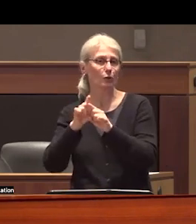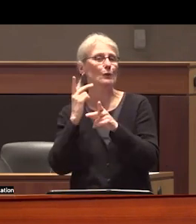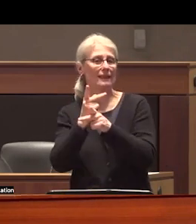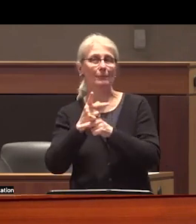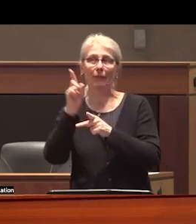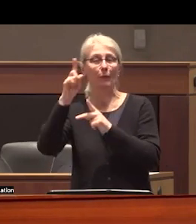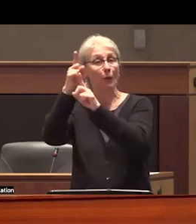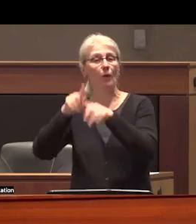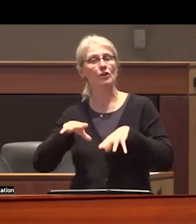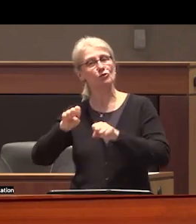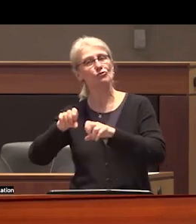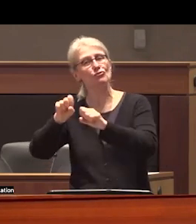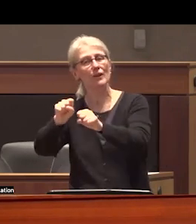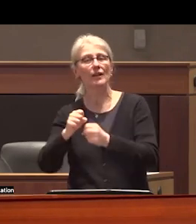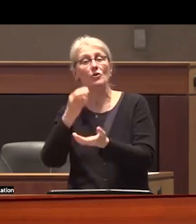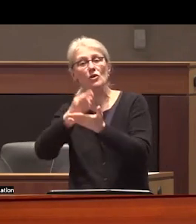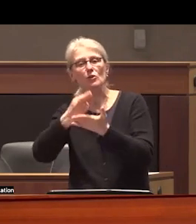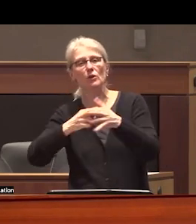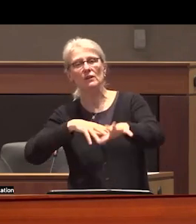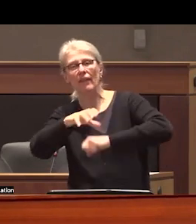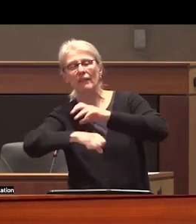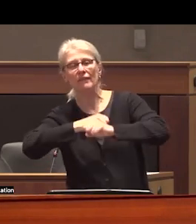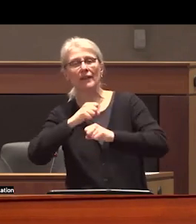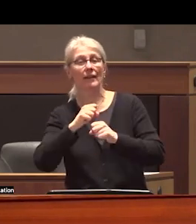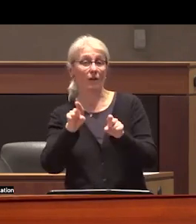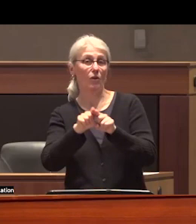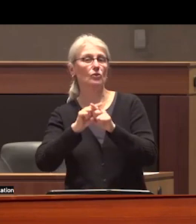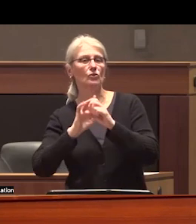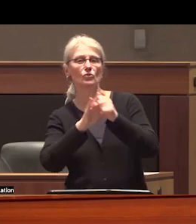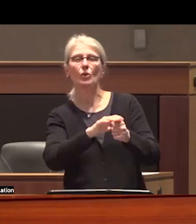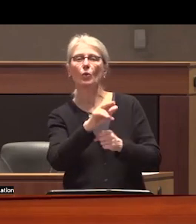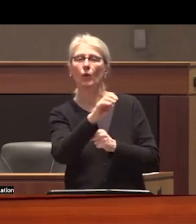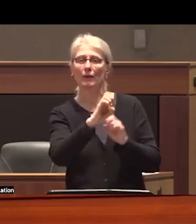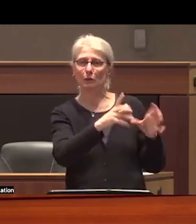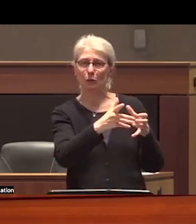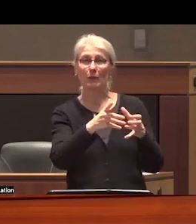resource theft and racialized labor exploitation upon which this nation was founded I am aware that